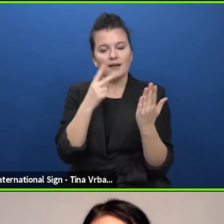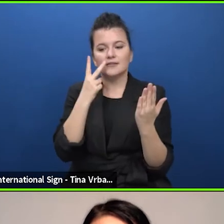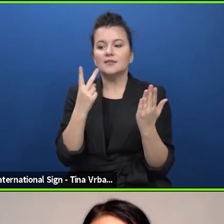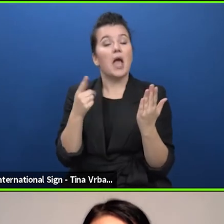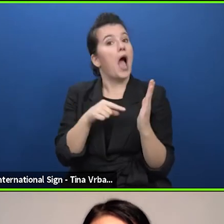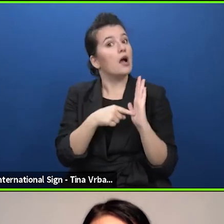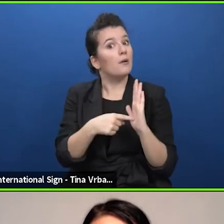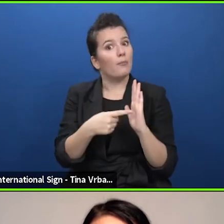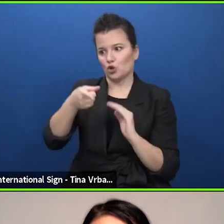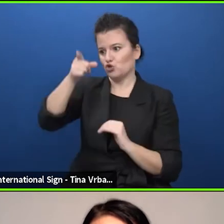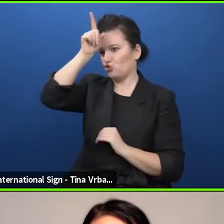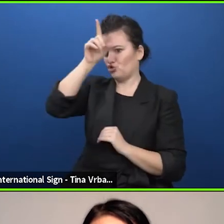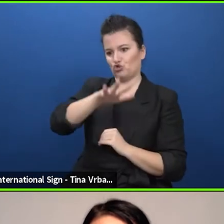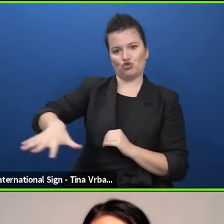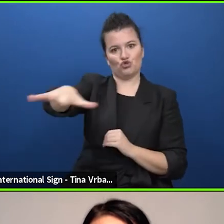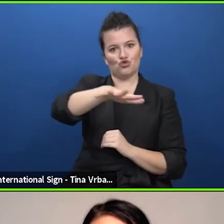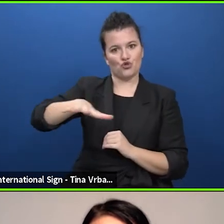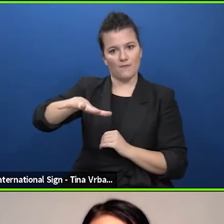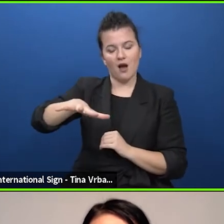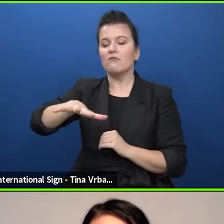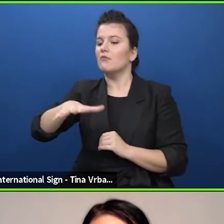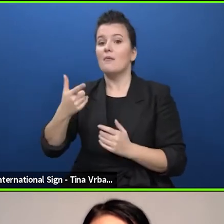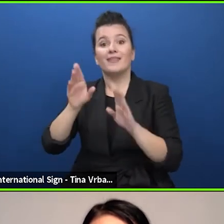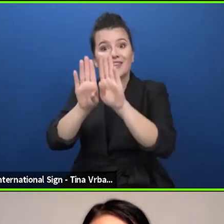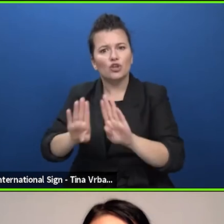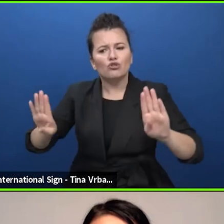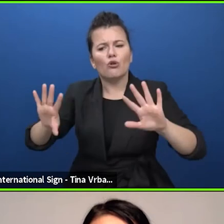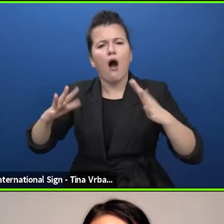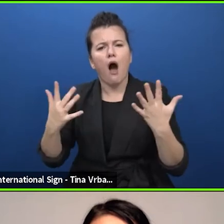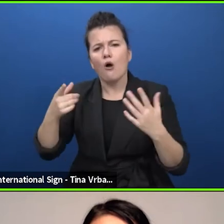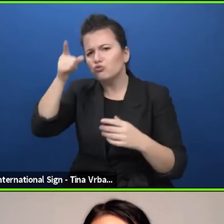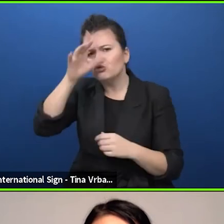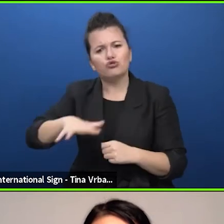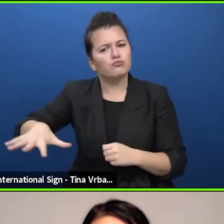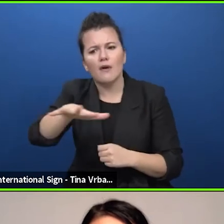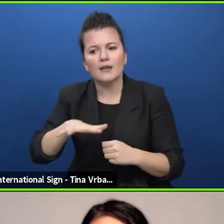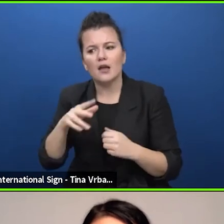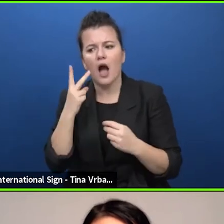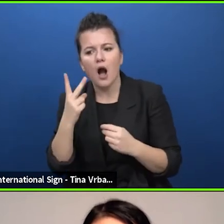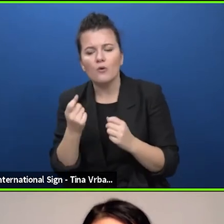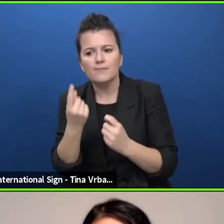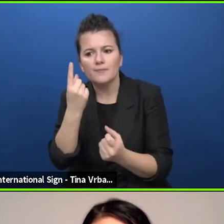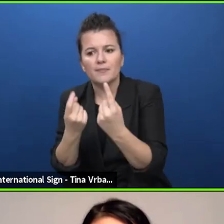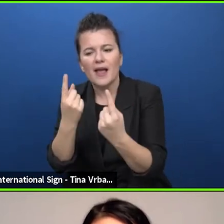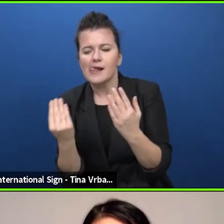and theatre situation in particular. Because obviously theatre is not only the oldest art